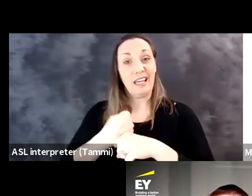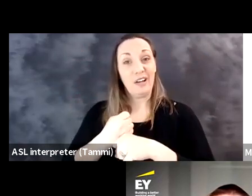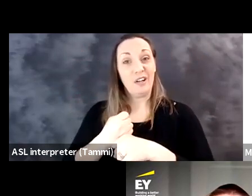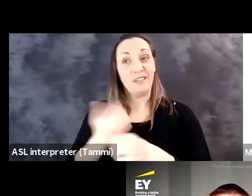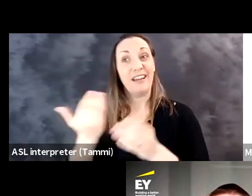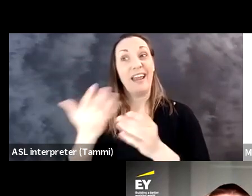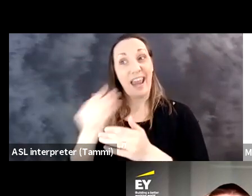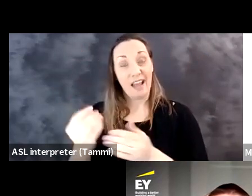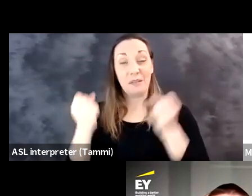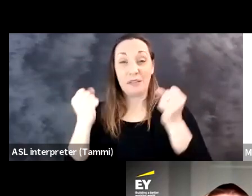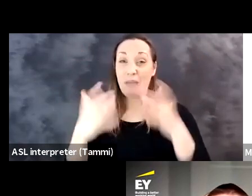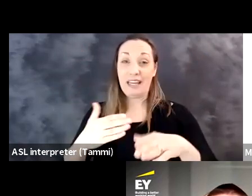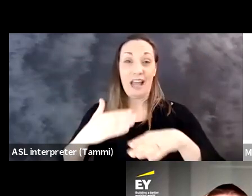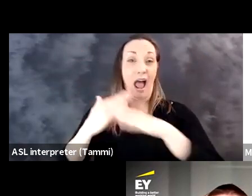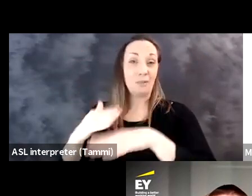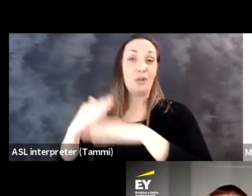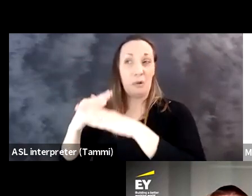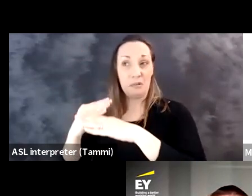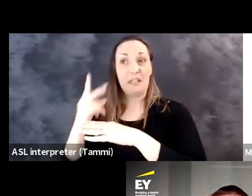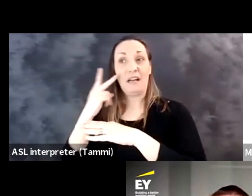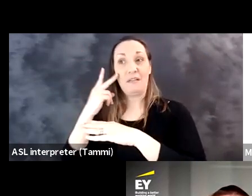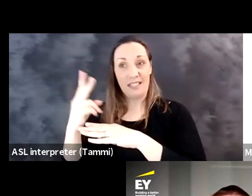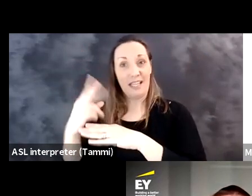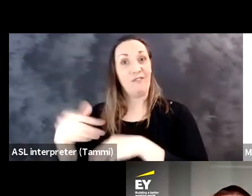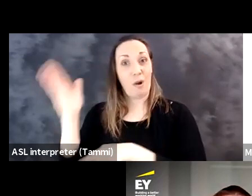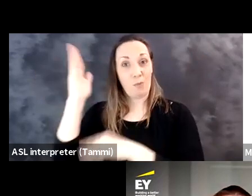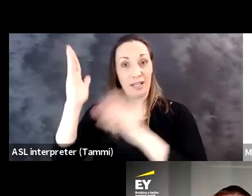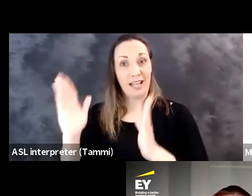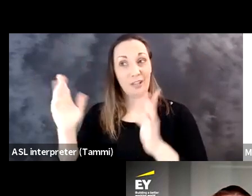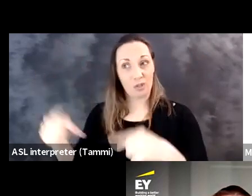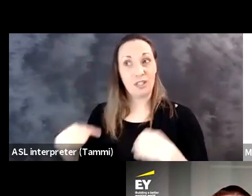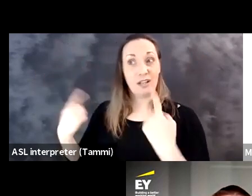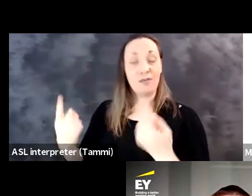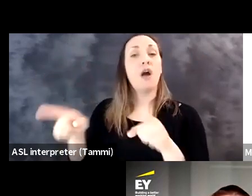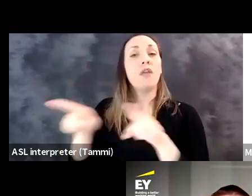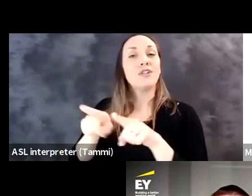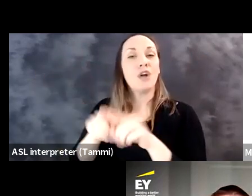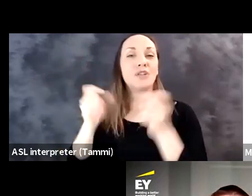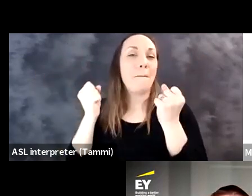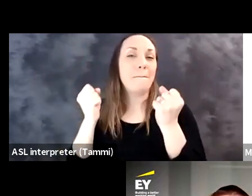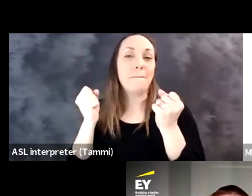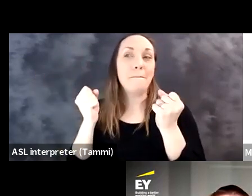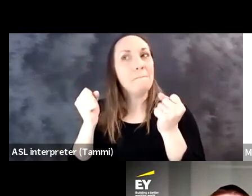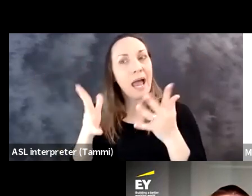support our employees with disabilities but although it was a trying year and there were many obstacles as I heard